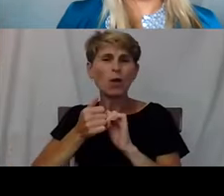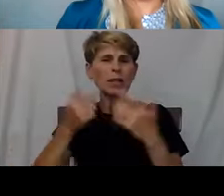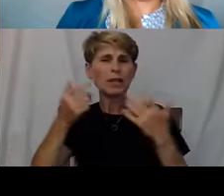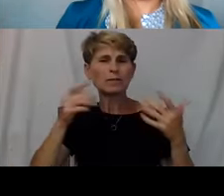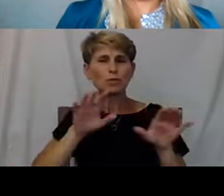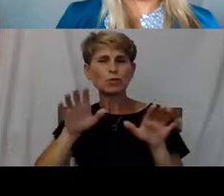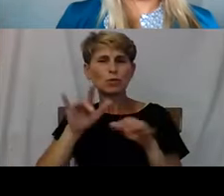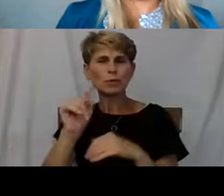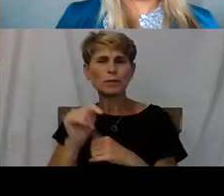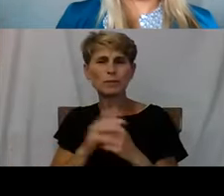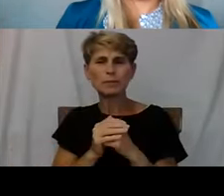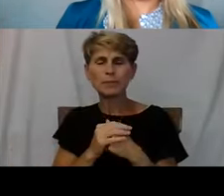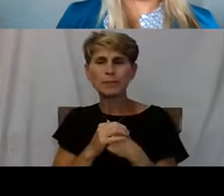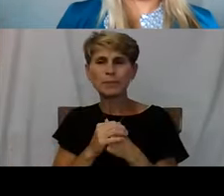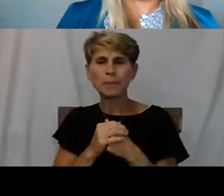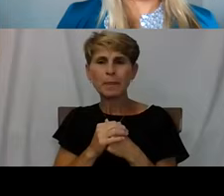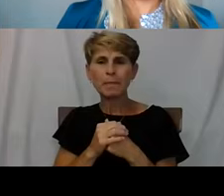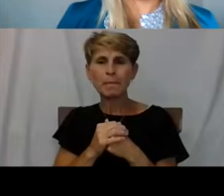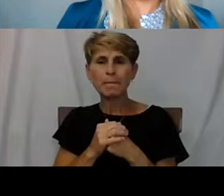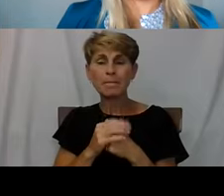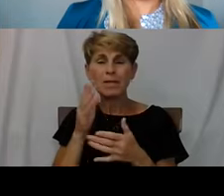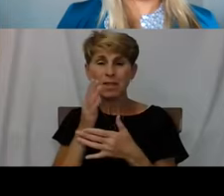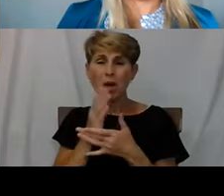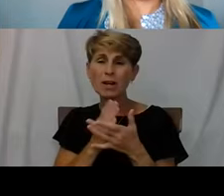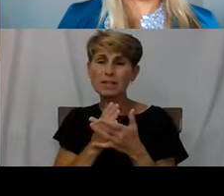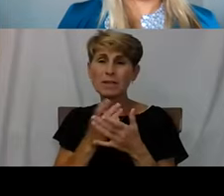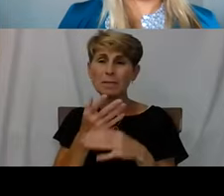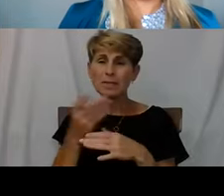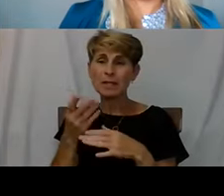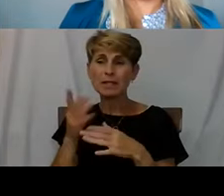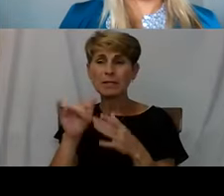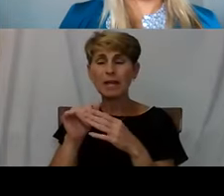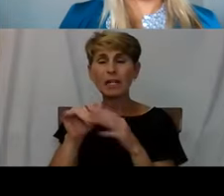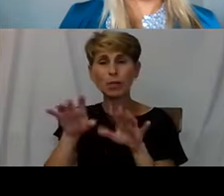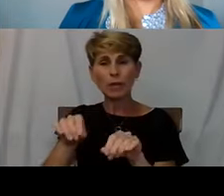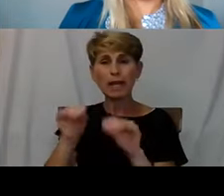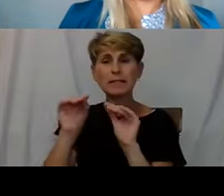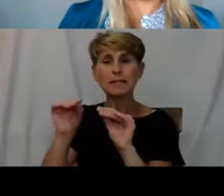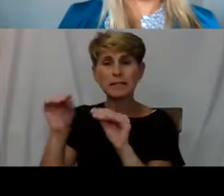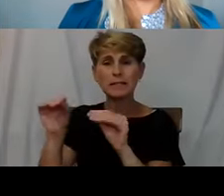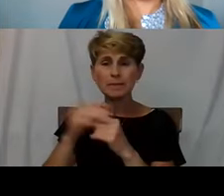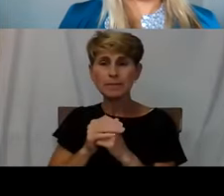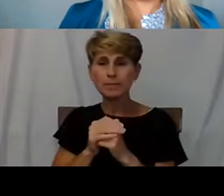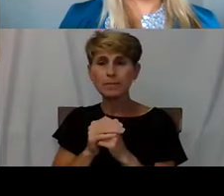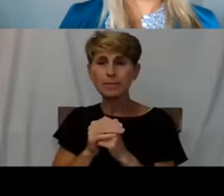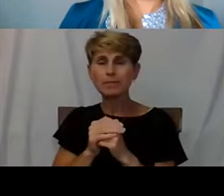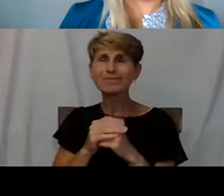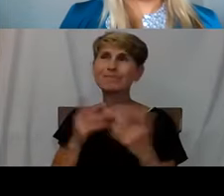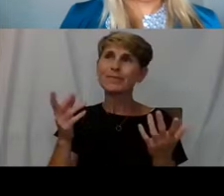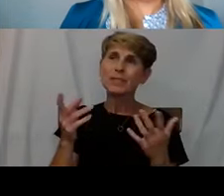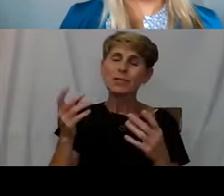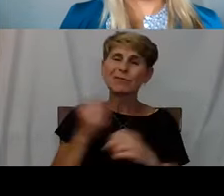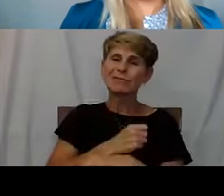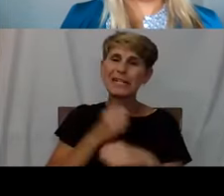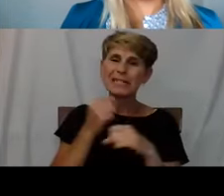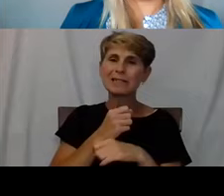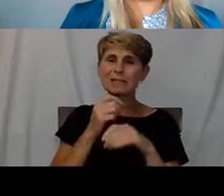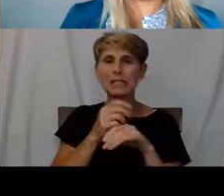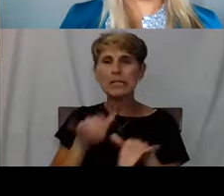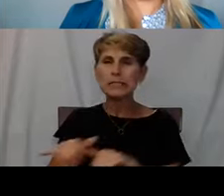But there are some things that can be taught. We're always fighting between standardization and customization and all that.